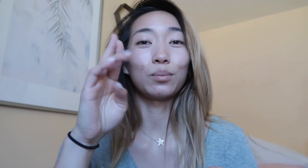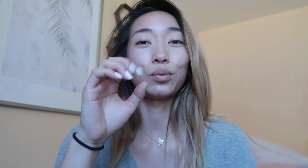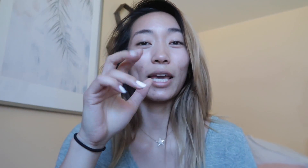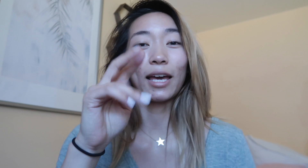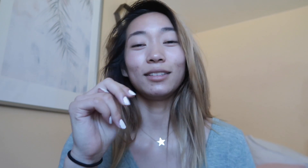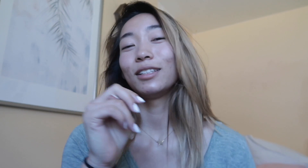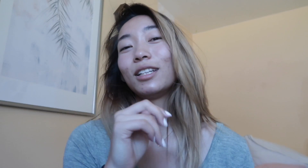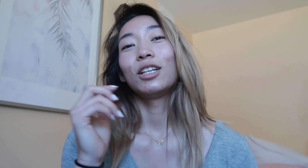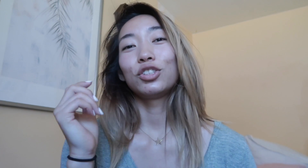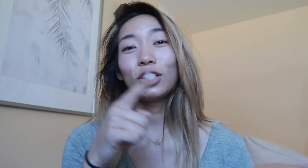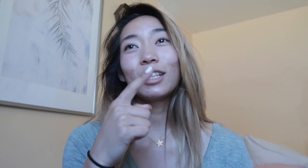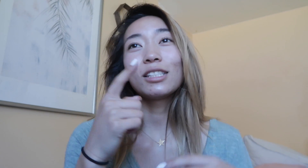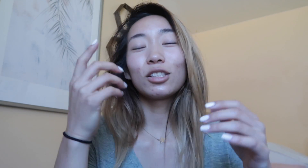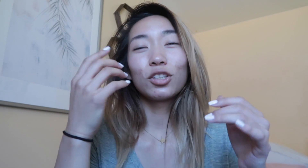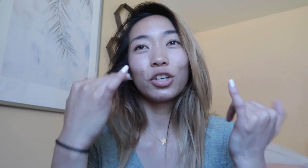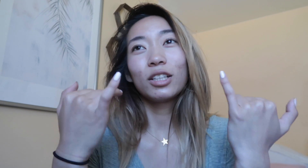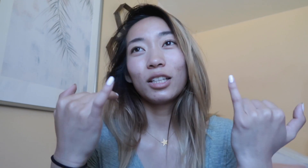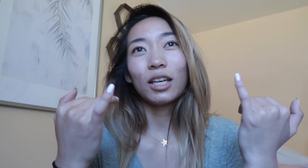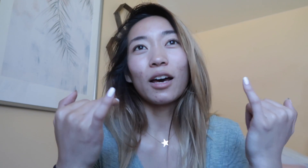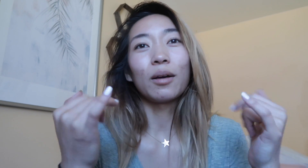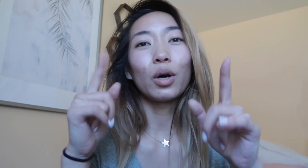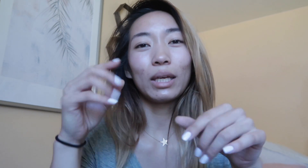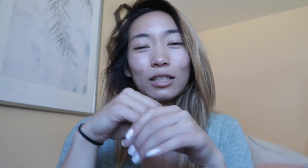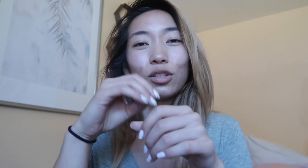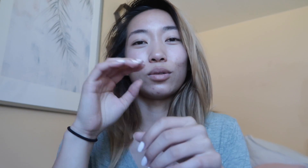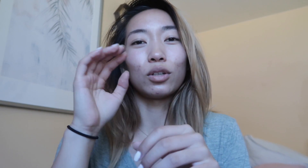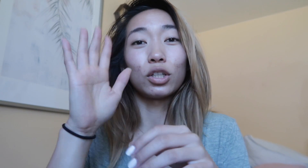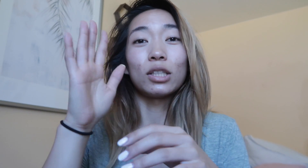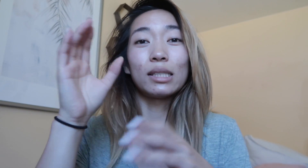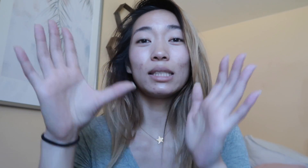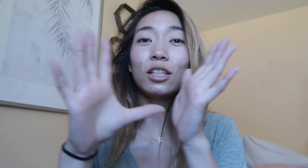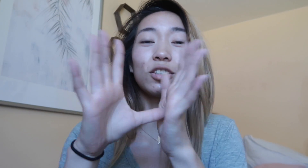Breanne she is currently going into her senior